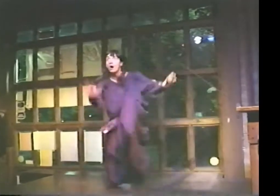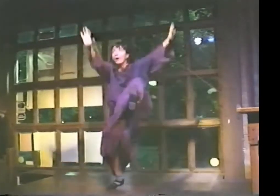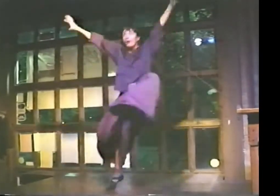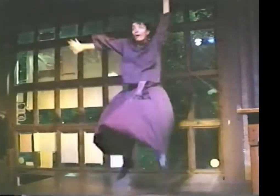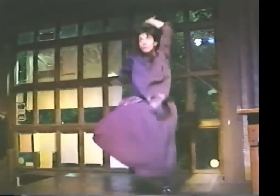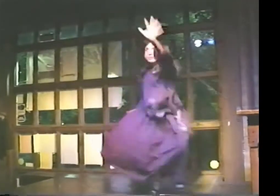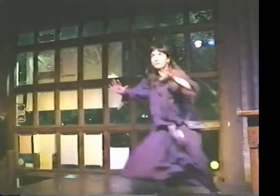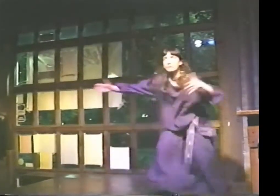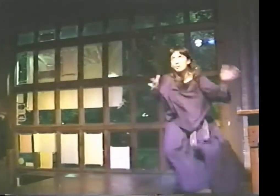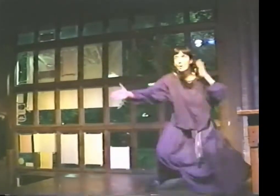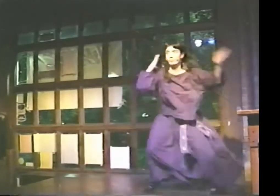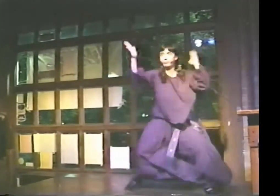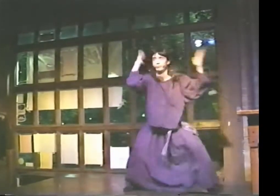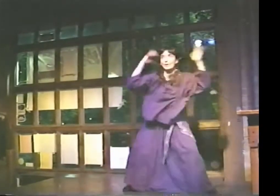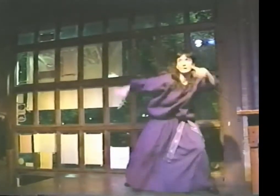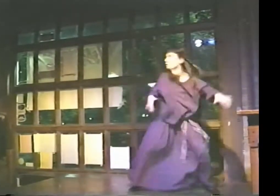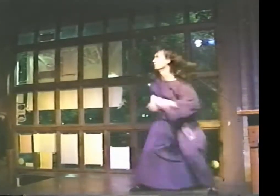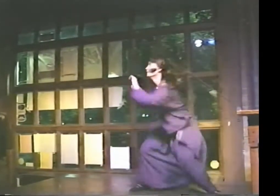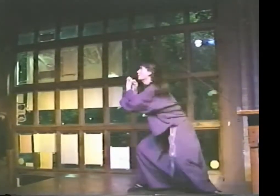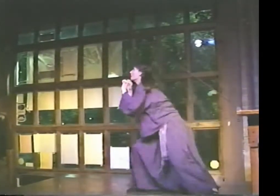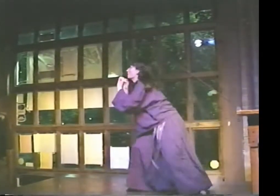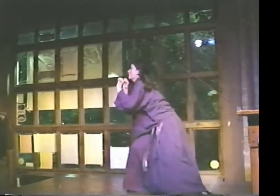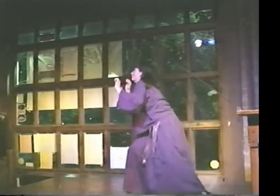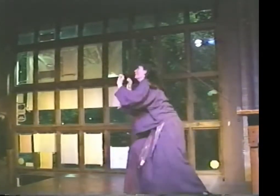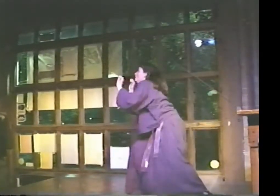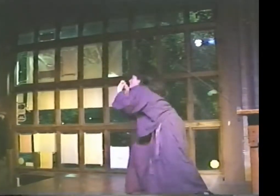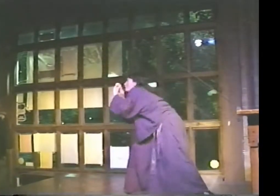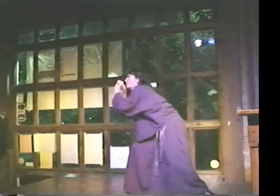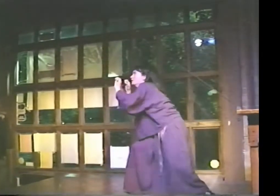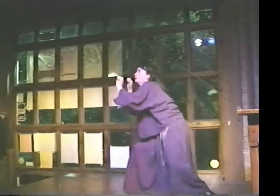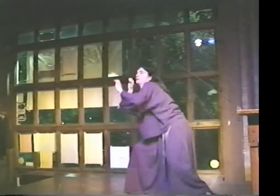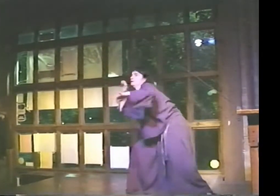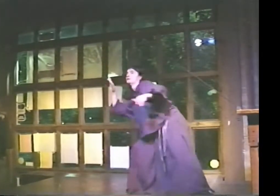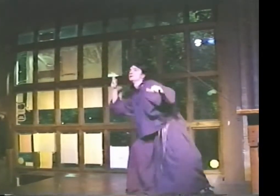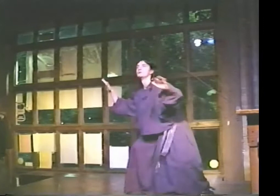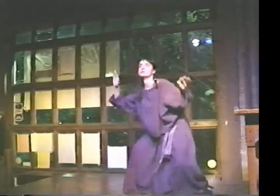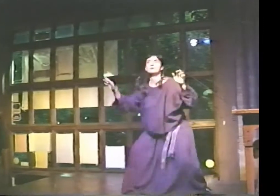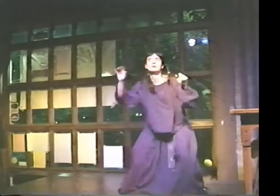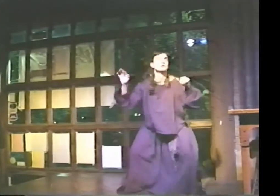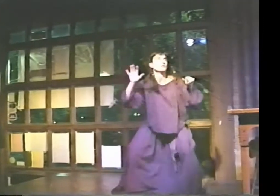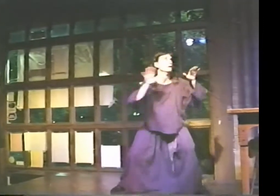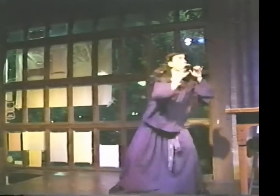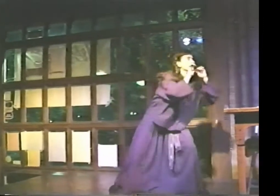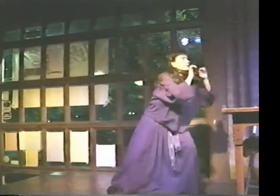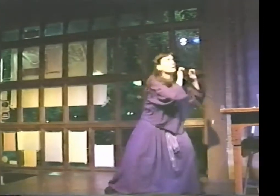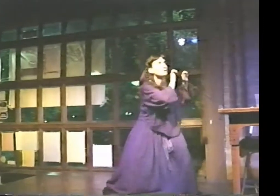A TRAIN HEADING NORTH, HEADING NORTH, HEADING NORTH, A TRAIN LEAVING HER TERROR-STRICKEN LAND.